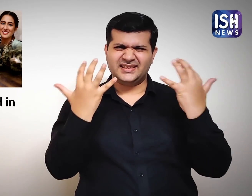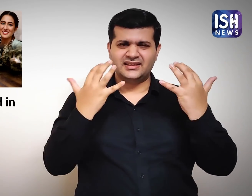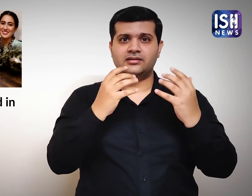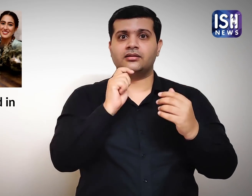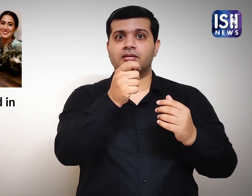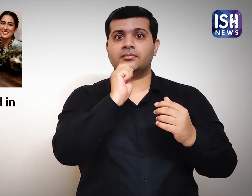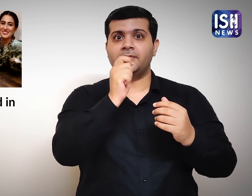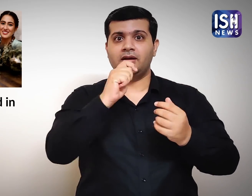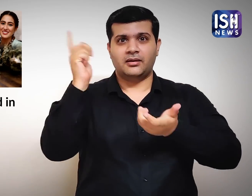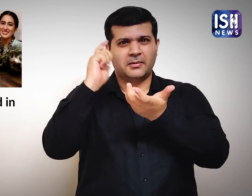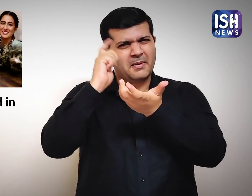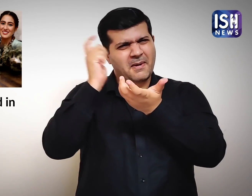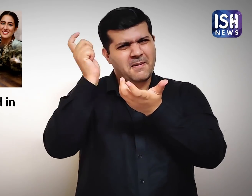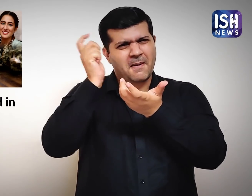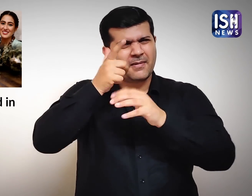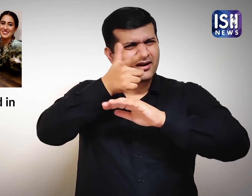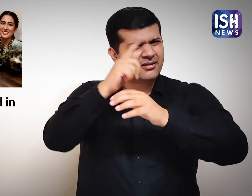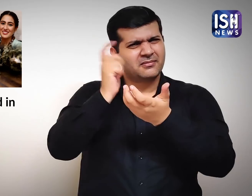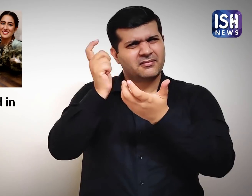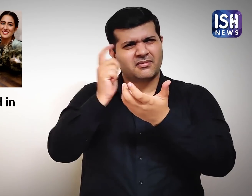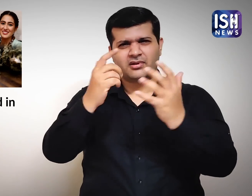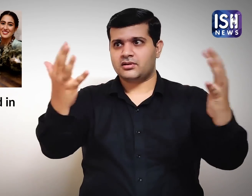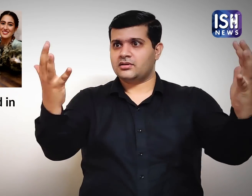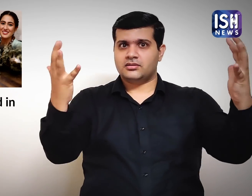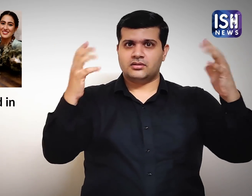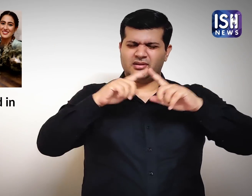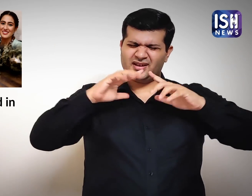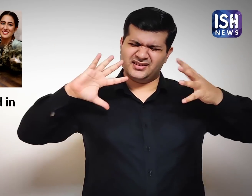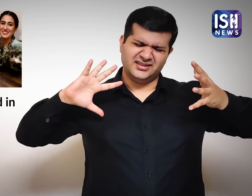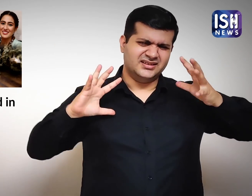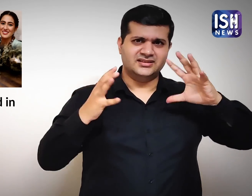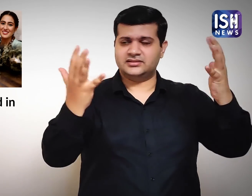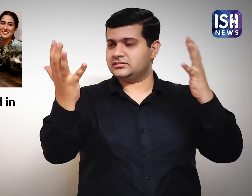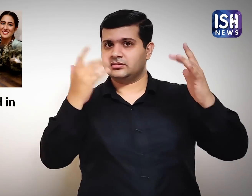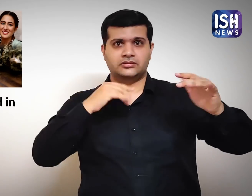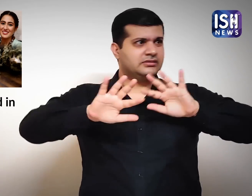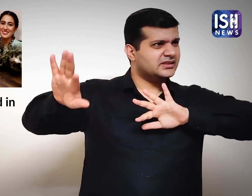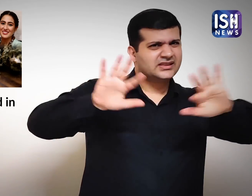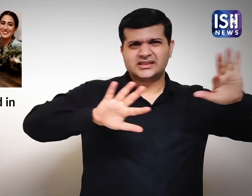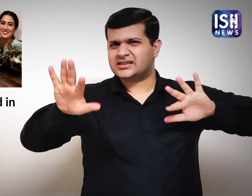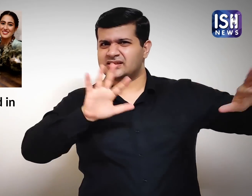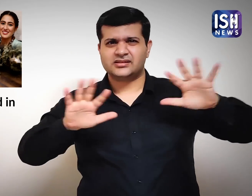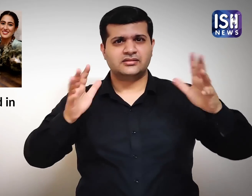She had to walk through a huge crowd of photographers and videographers.